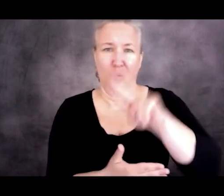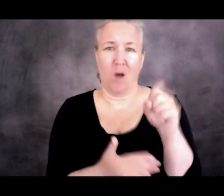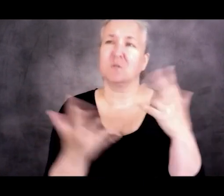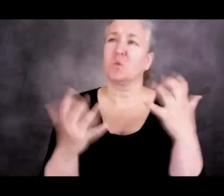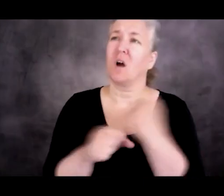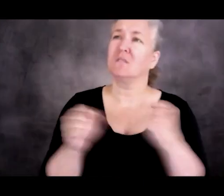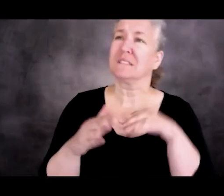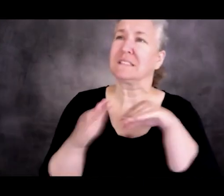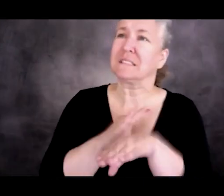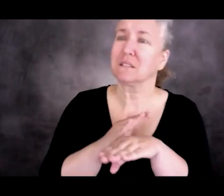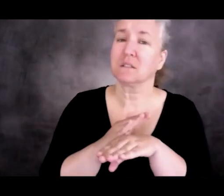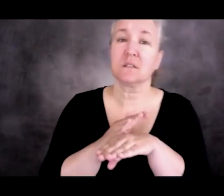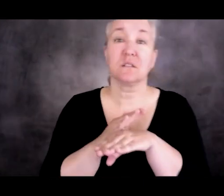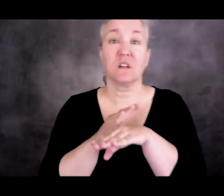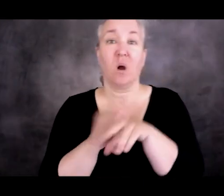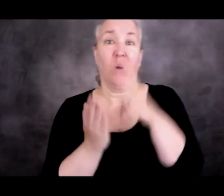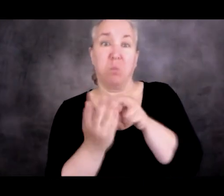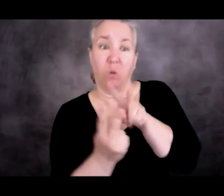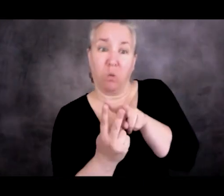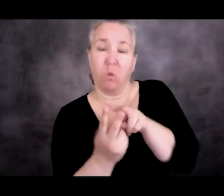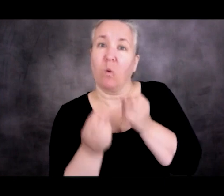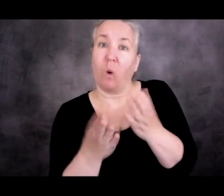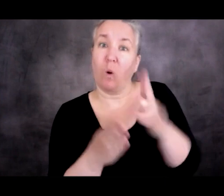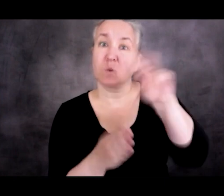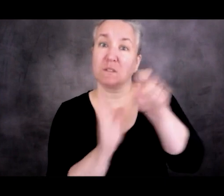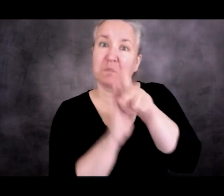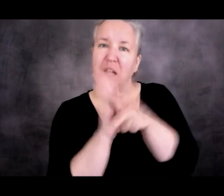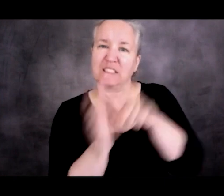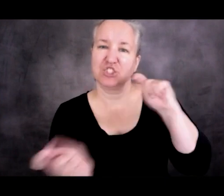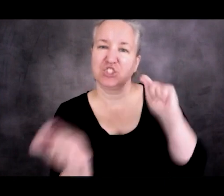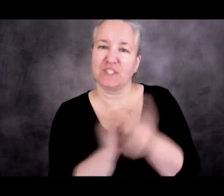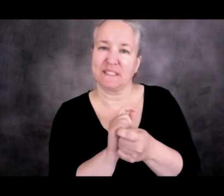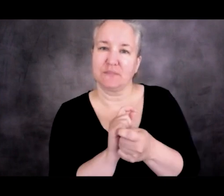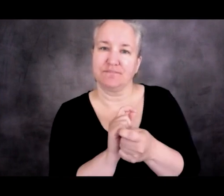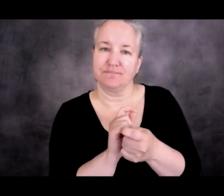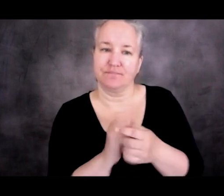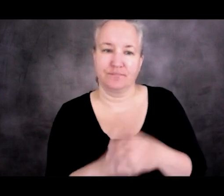to a shifting of US policy where, in the case of Haitians,